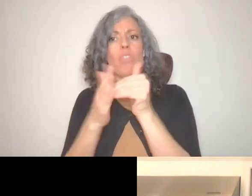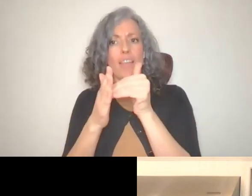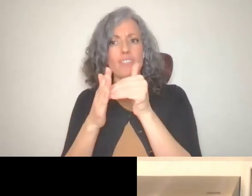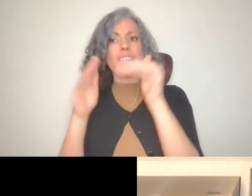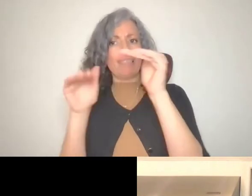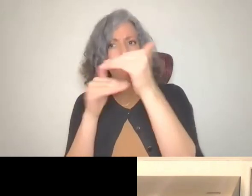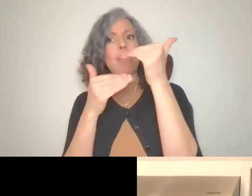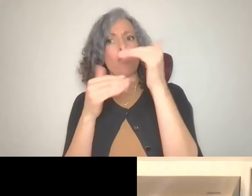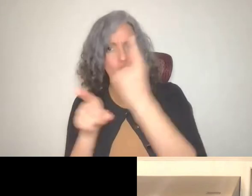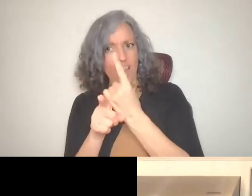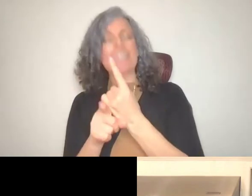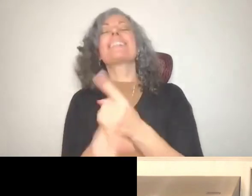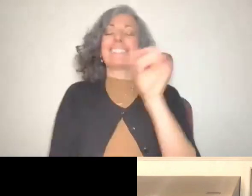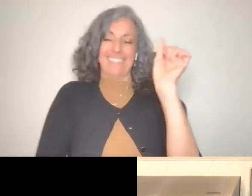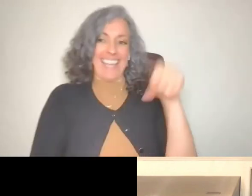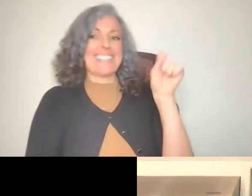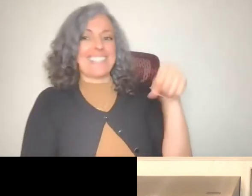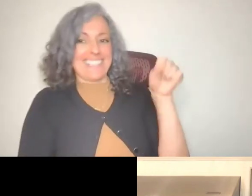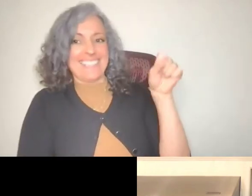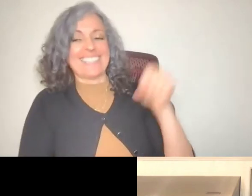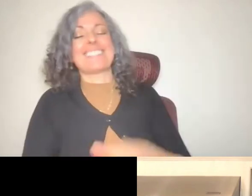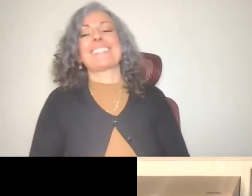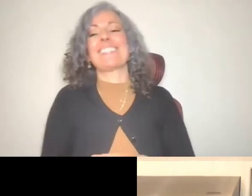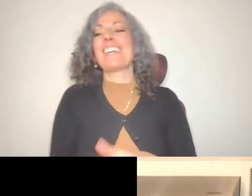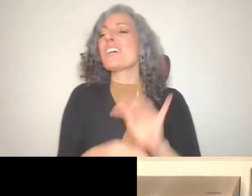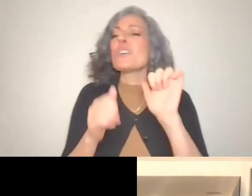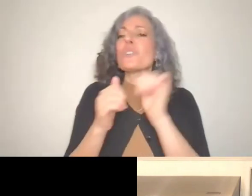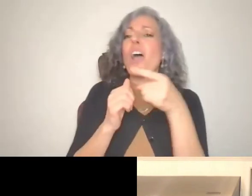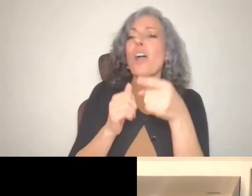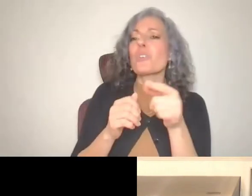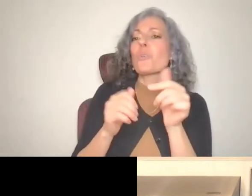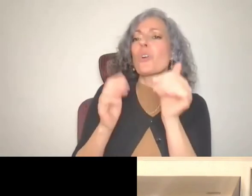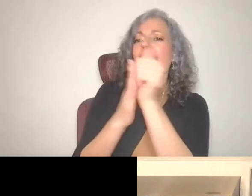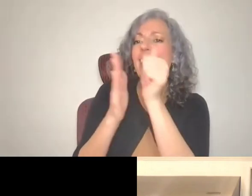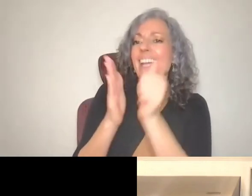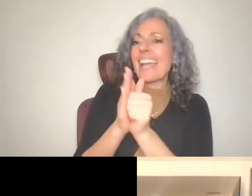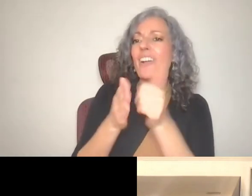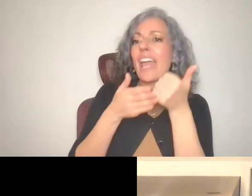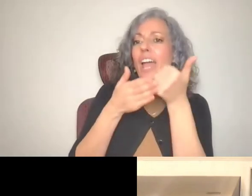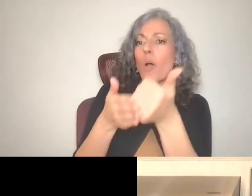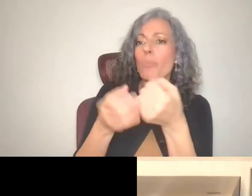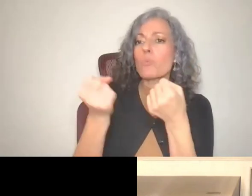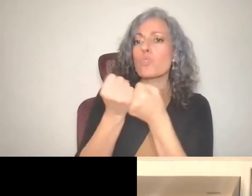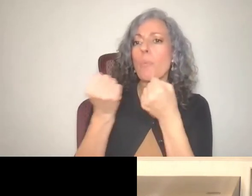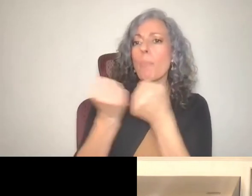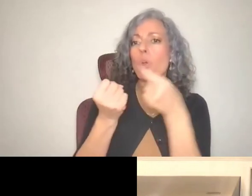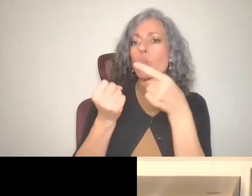So, how is your ABLE account helping to support you as you advancing your career Taylor?